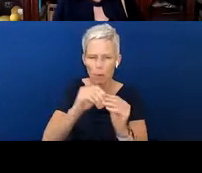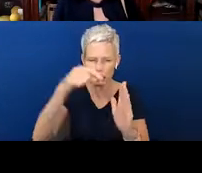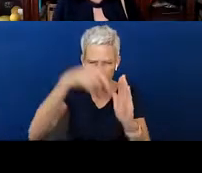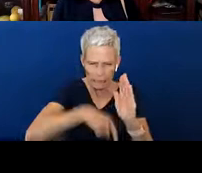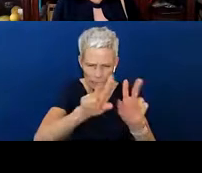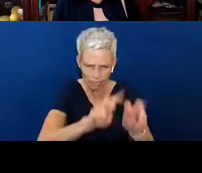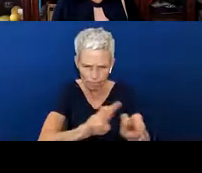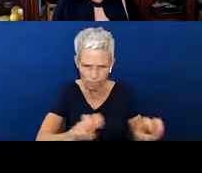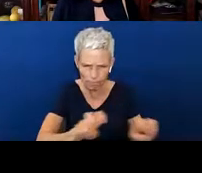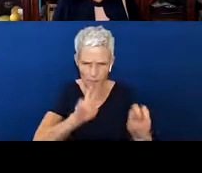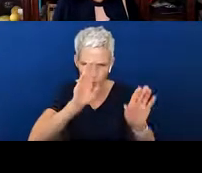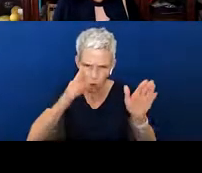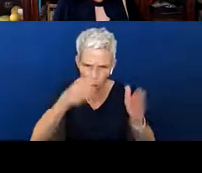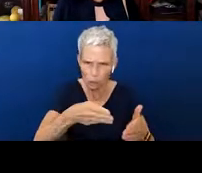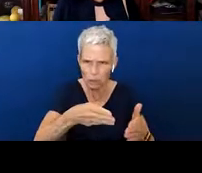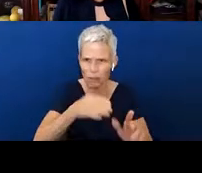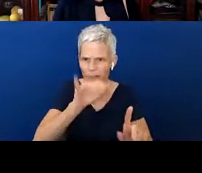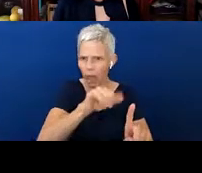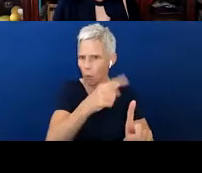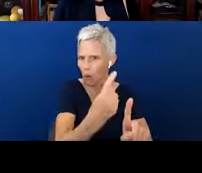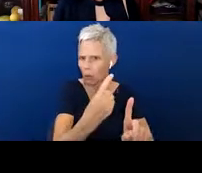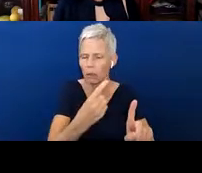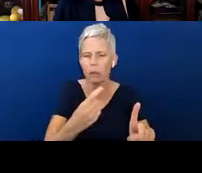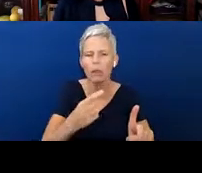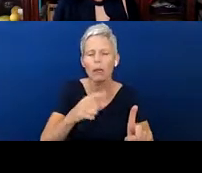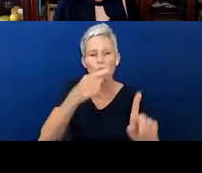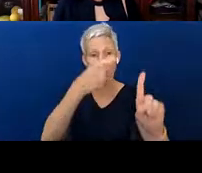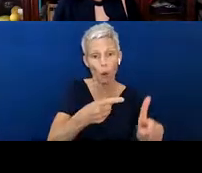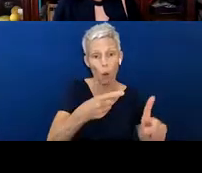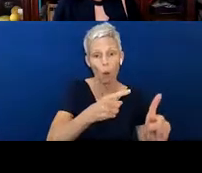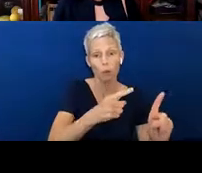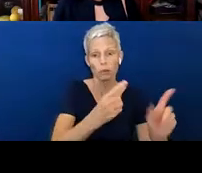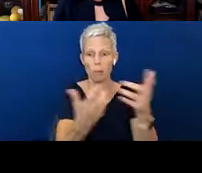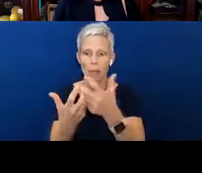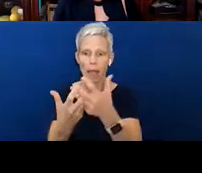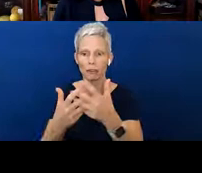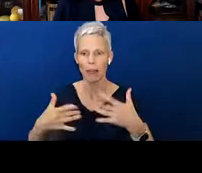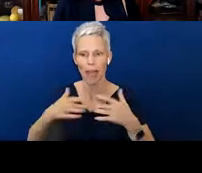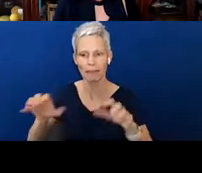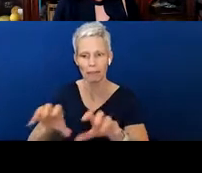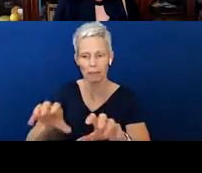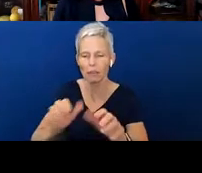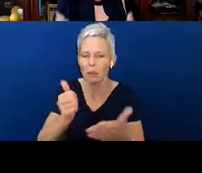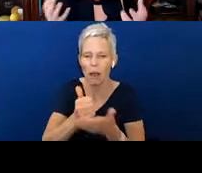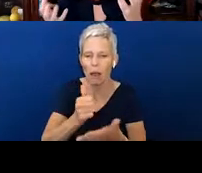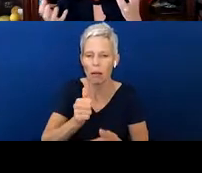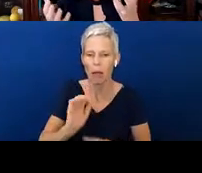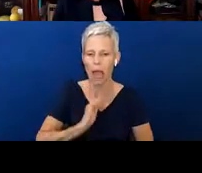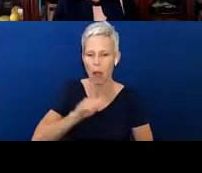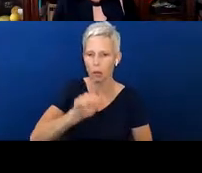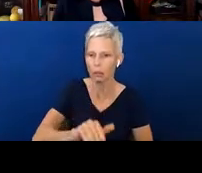goals correlate with these activities to help our child get a better hand handle on that.